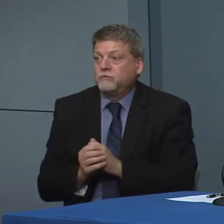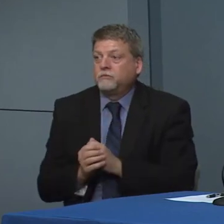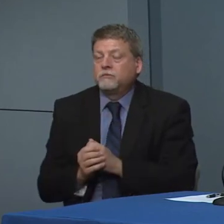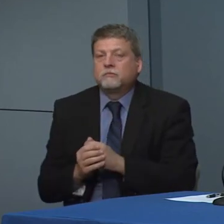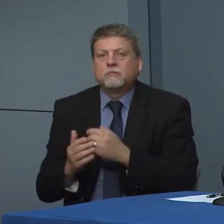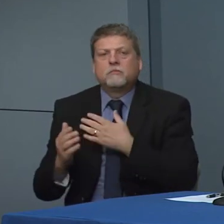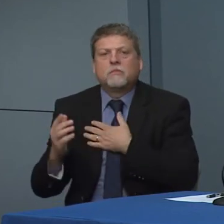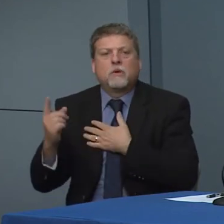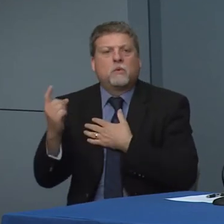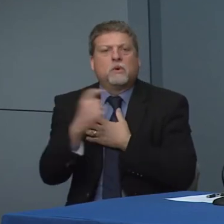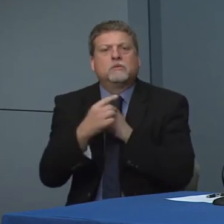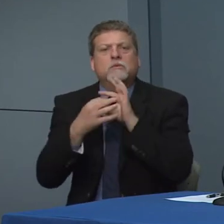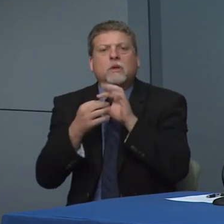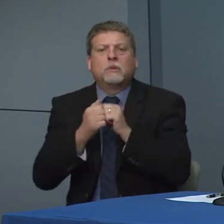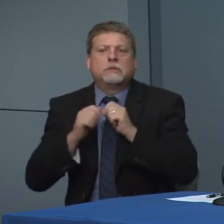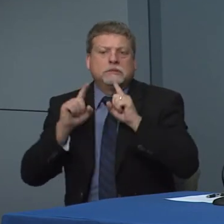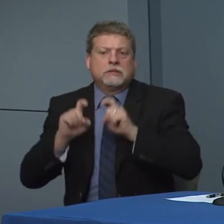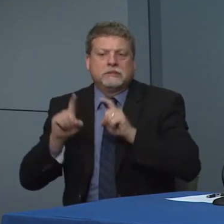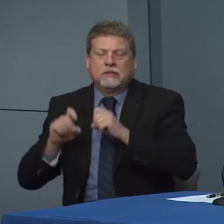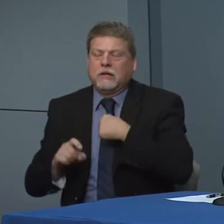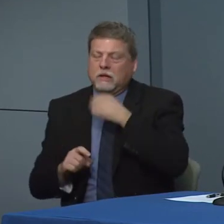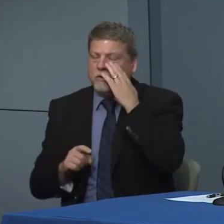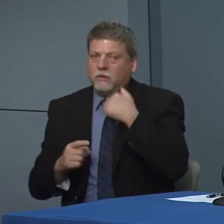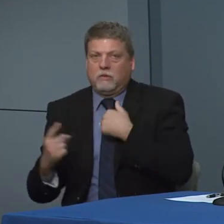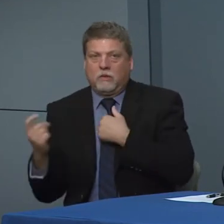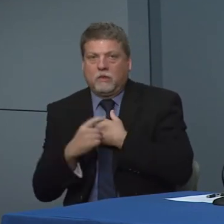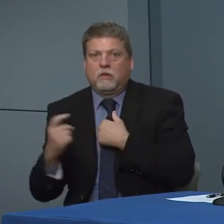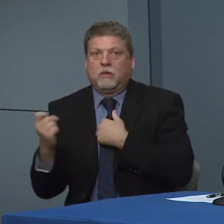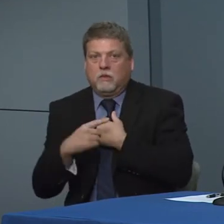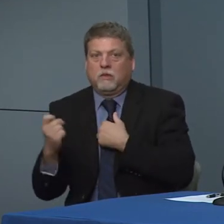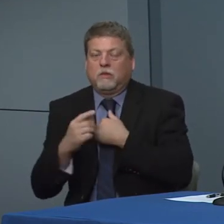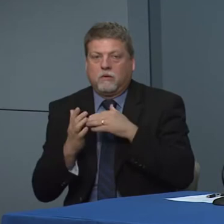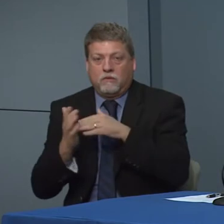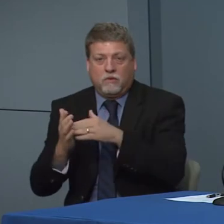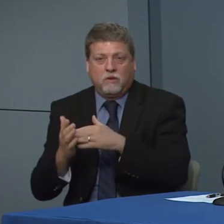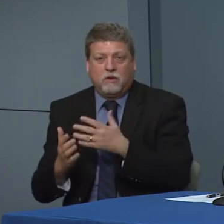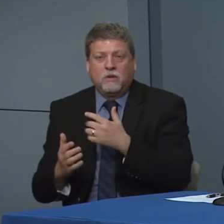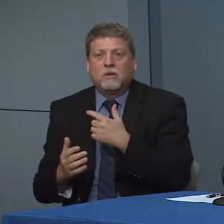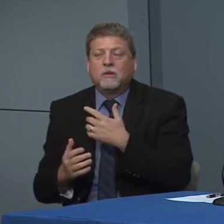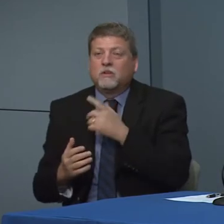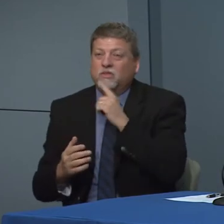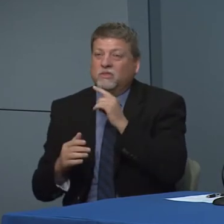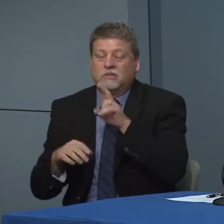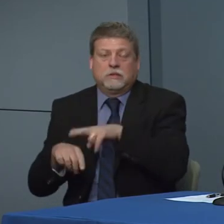Have a question about testing I know we've asked a lot of questions about testing it's a national story, the